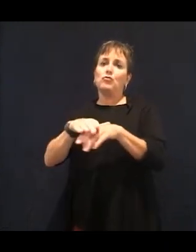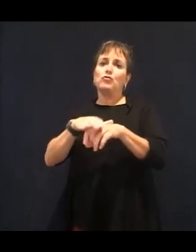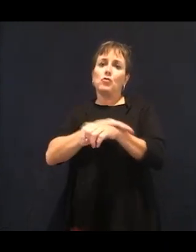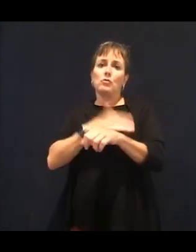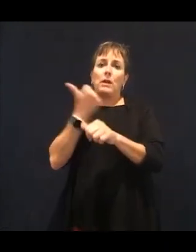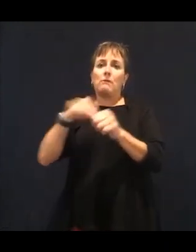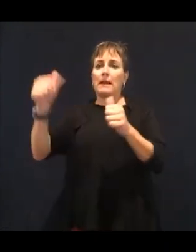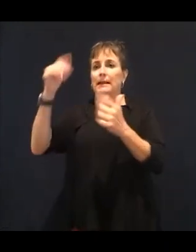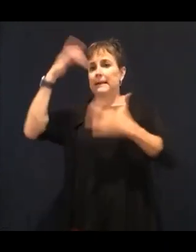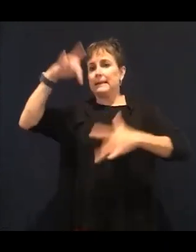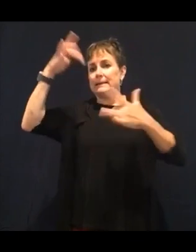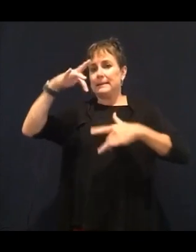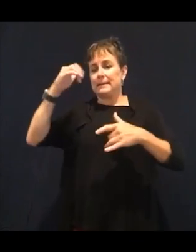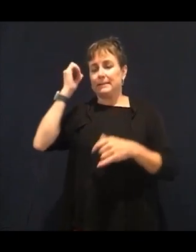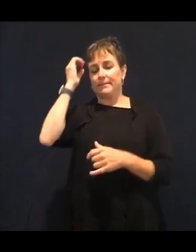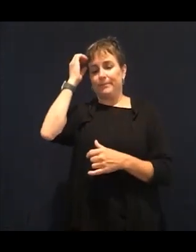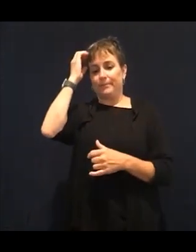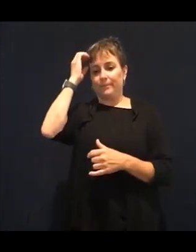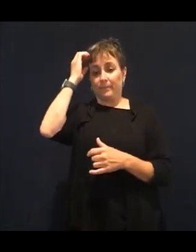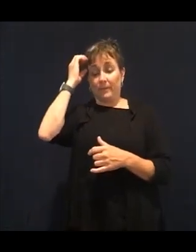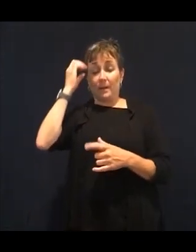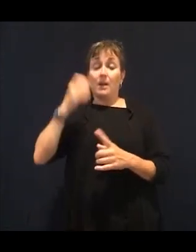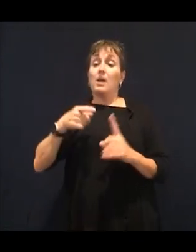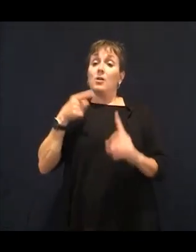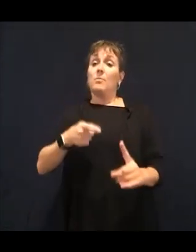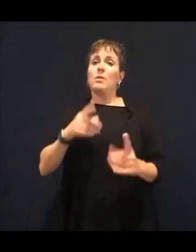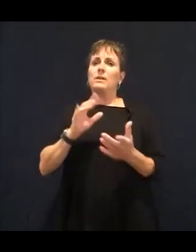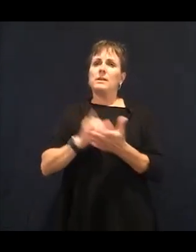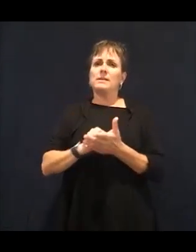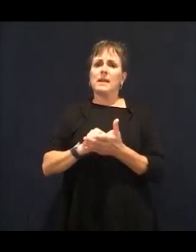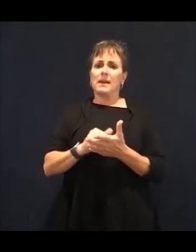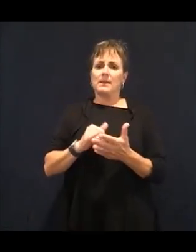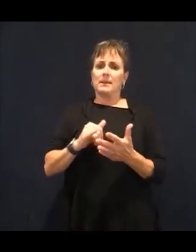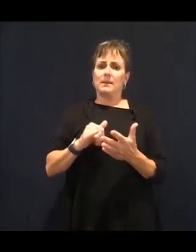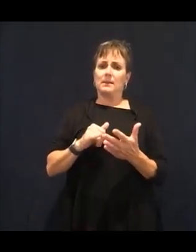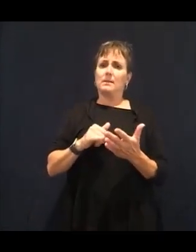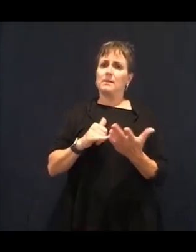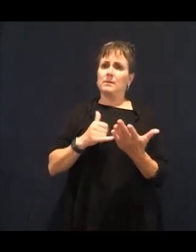that it is beneficial for macular degeneration